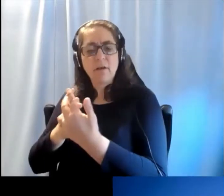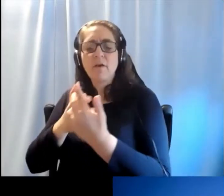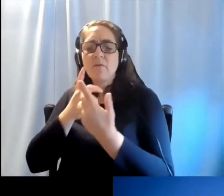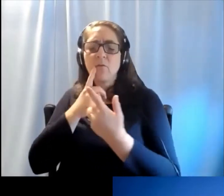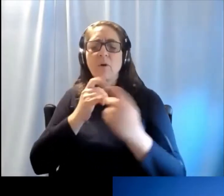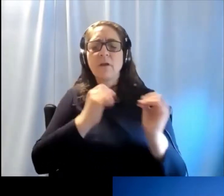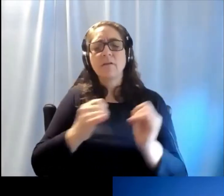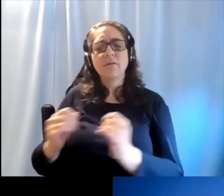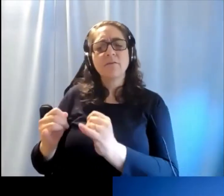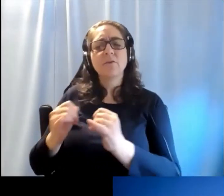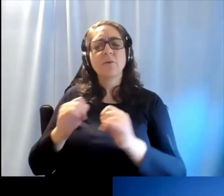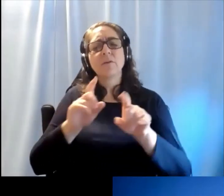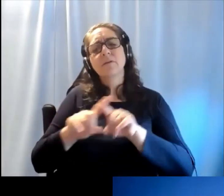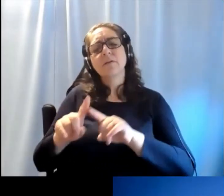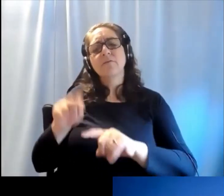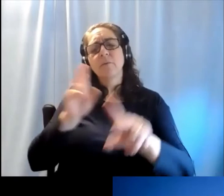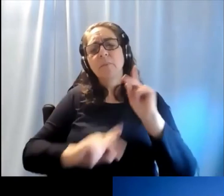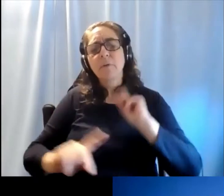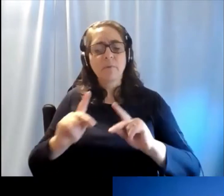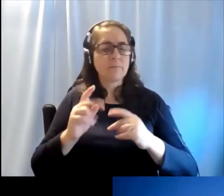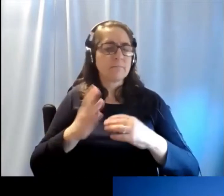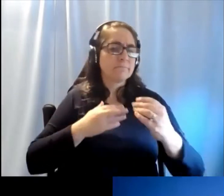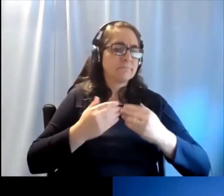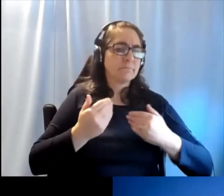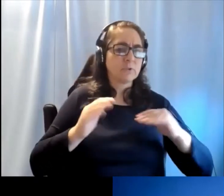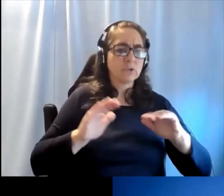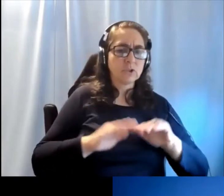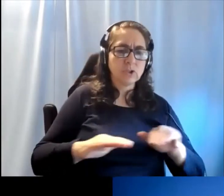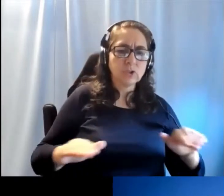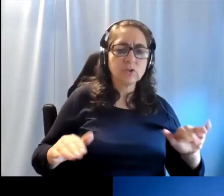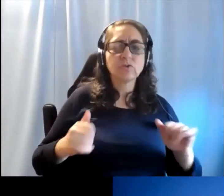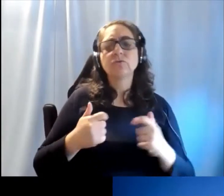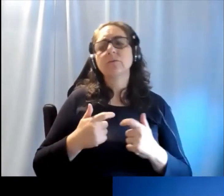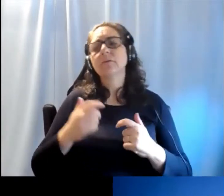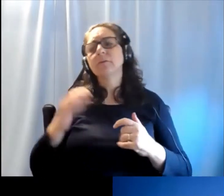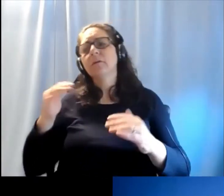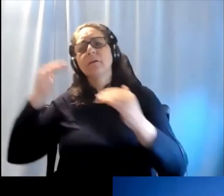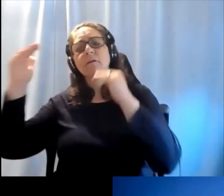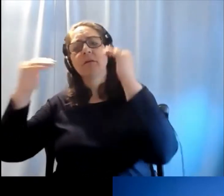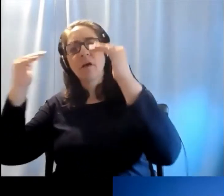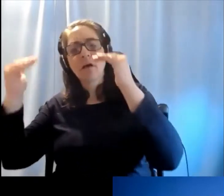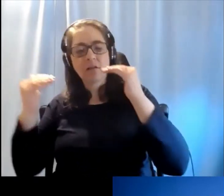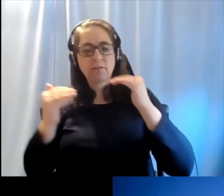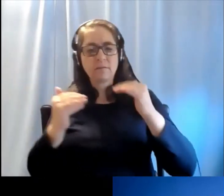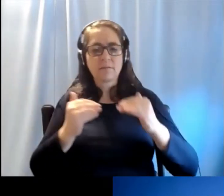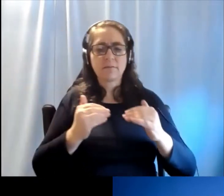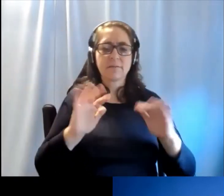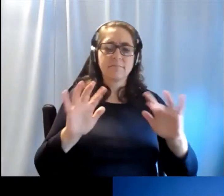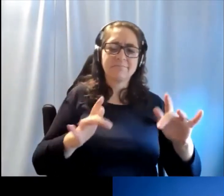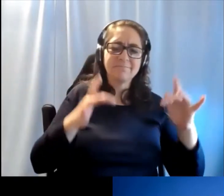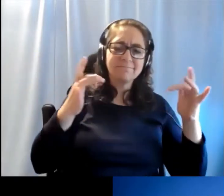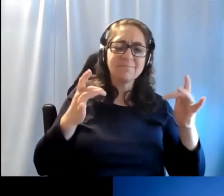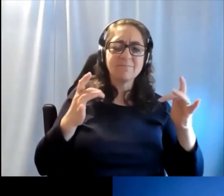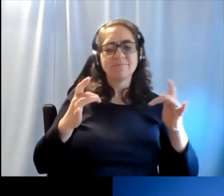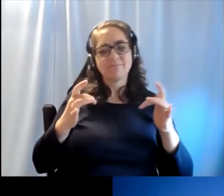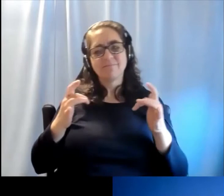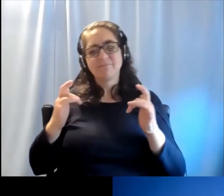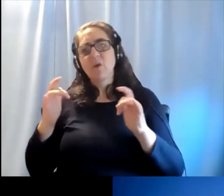fit the needs of the different people, whether it's a child or an adult with mild or severe